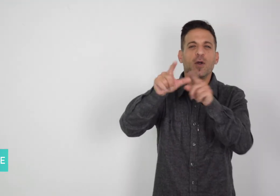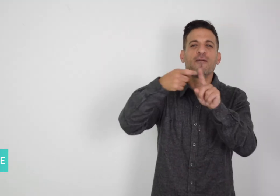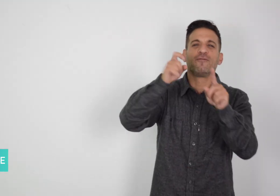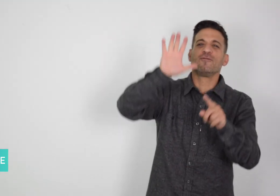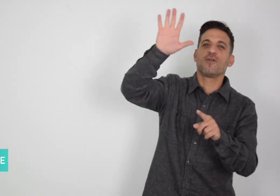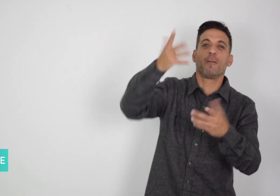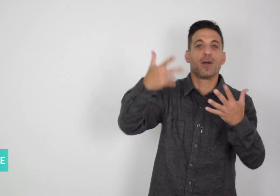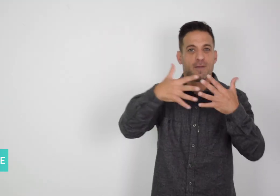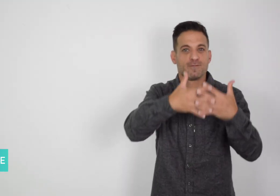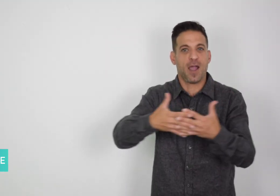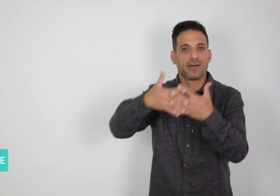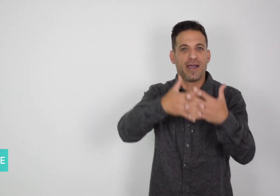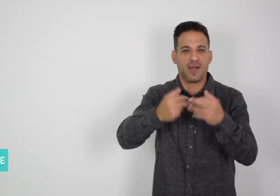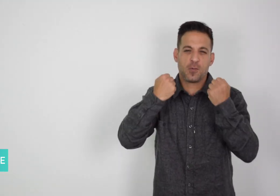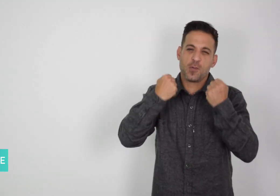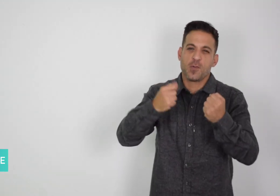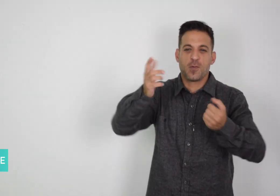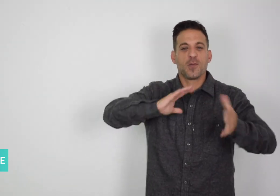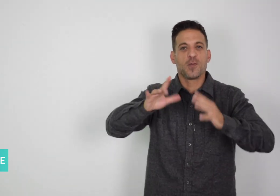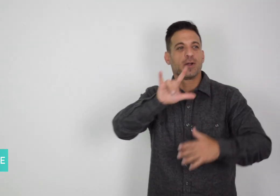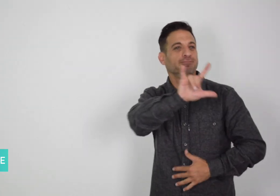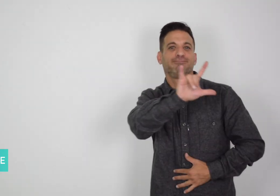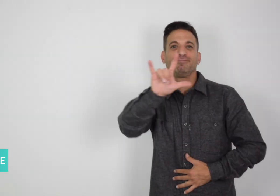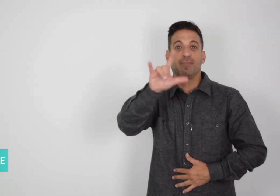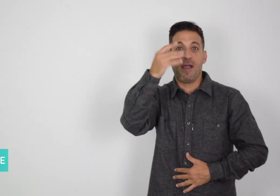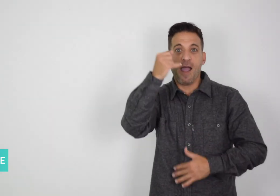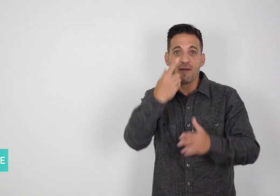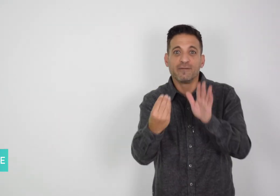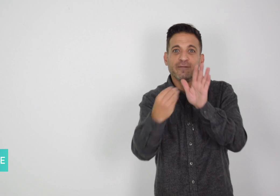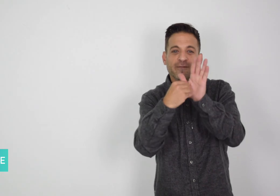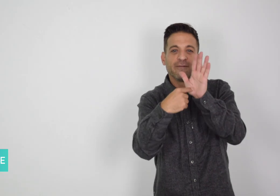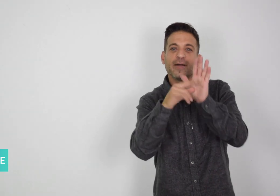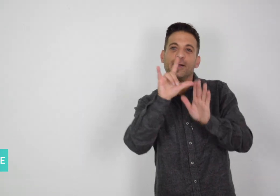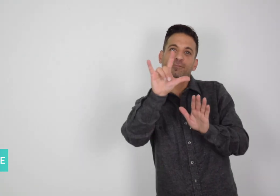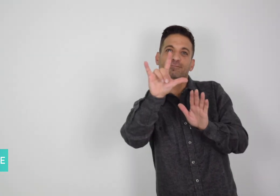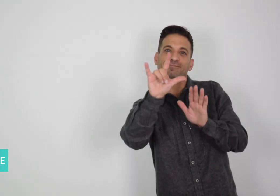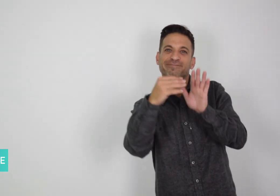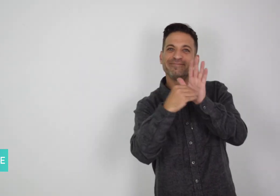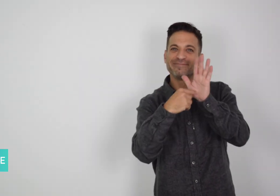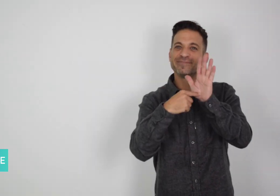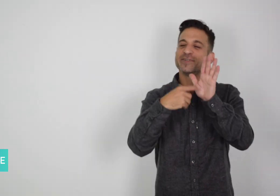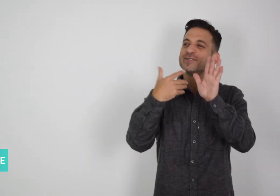in American Sign Language was added to the emoji dictionary.